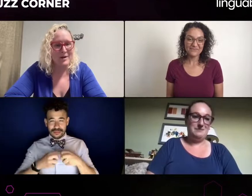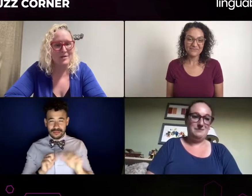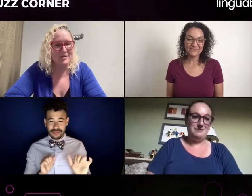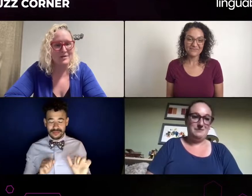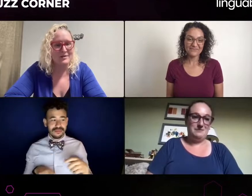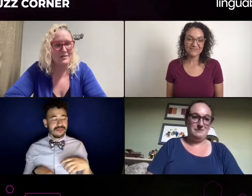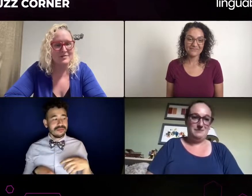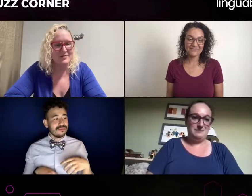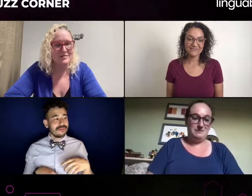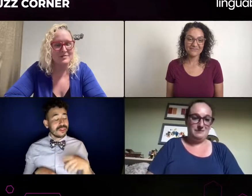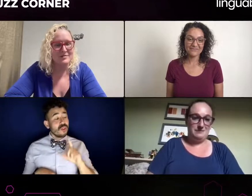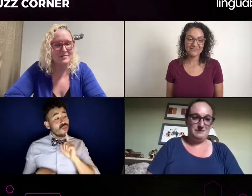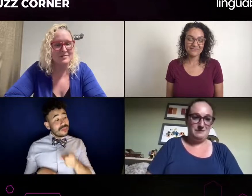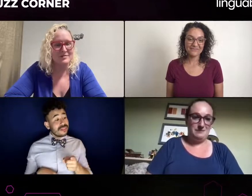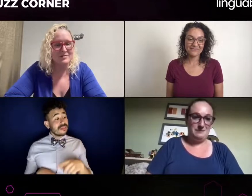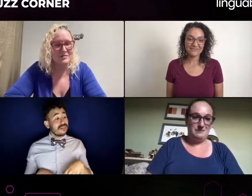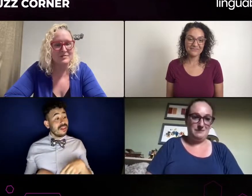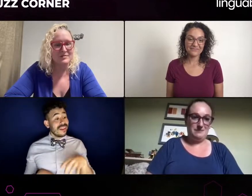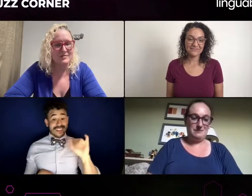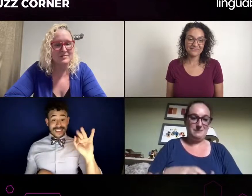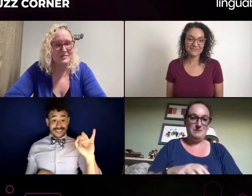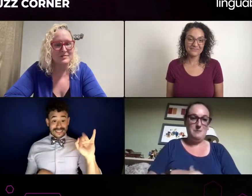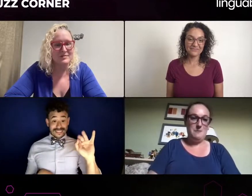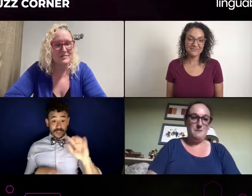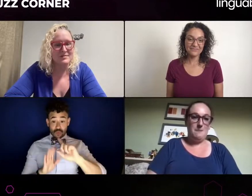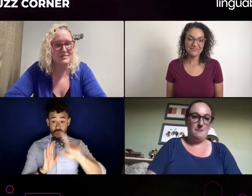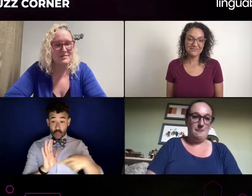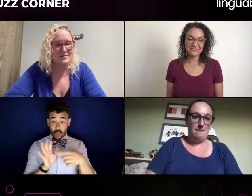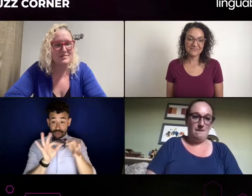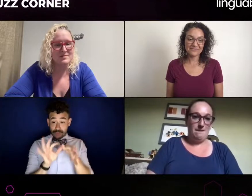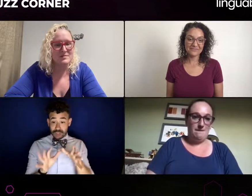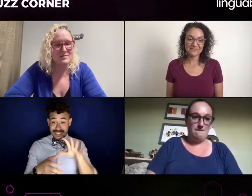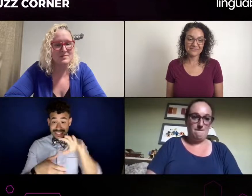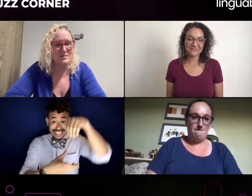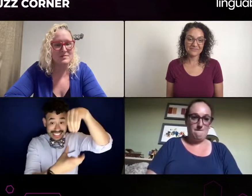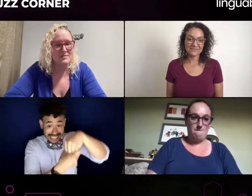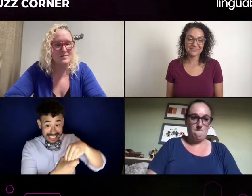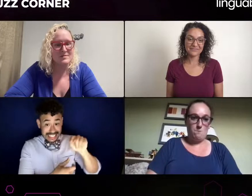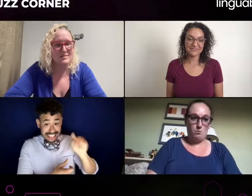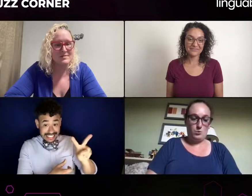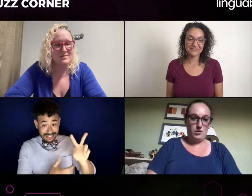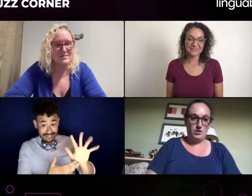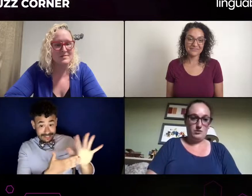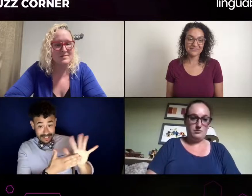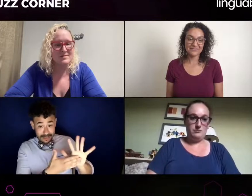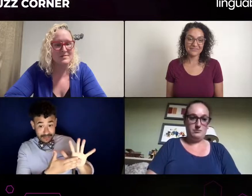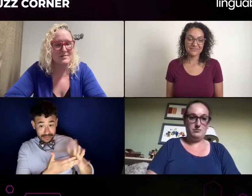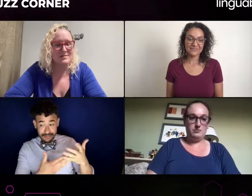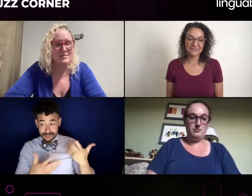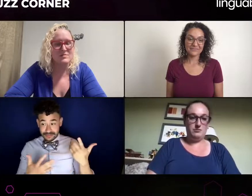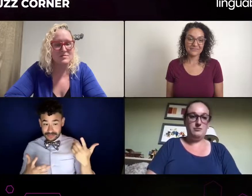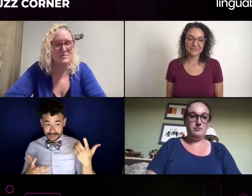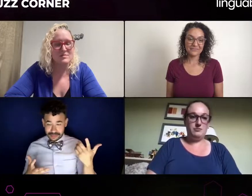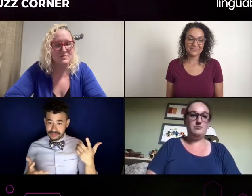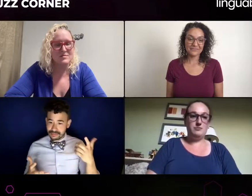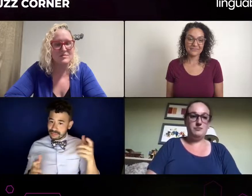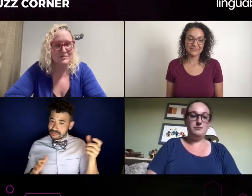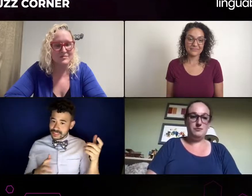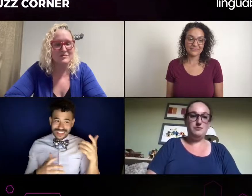when they were looking for an interpreter who wasn't necessarily shy. We were looking for an interpreter who was friendly, with the same kind of vibe as I give